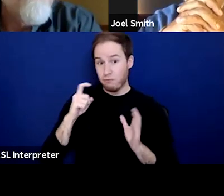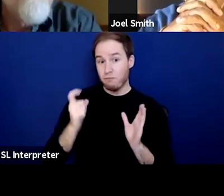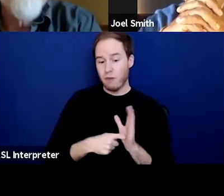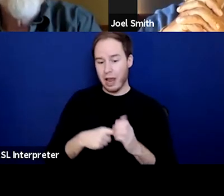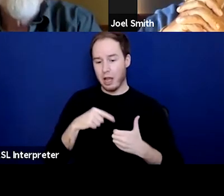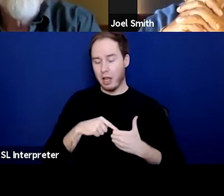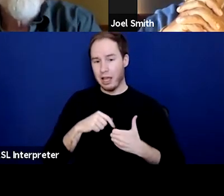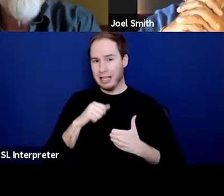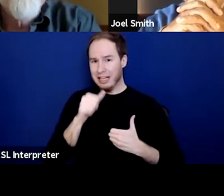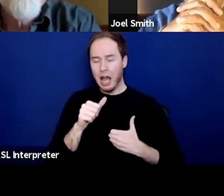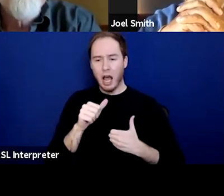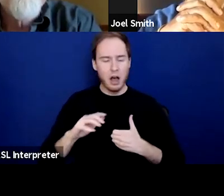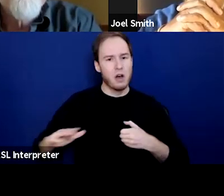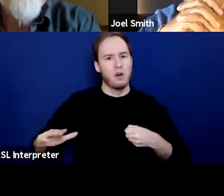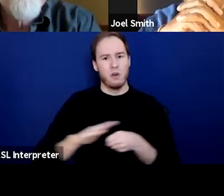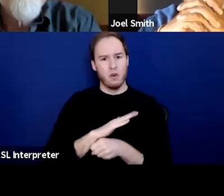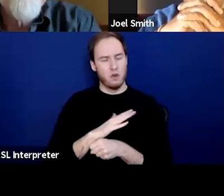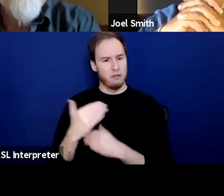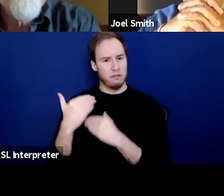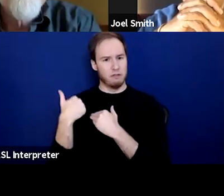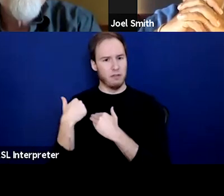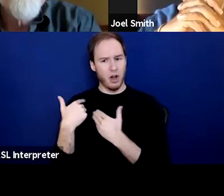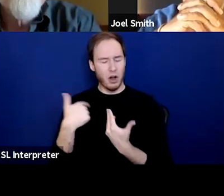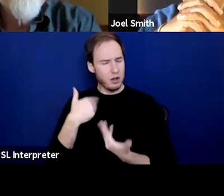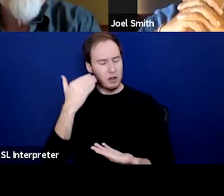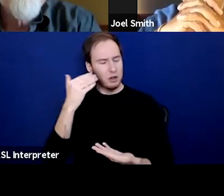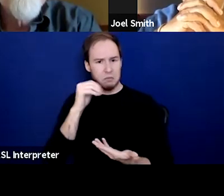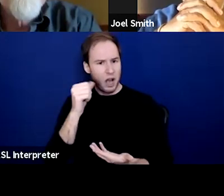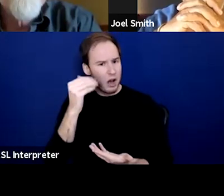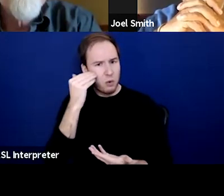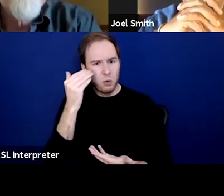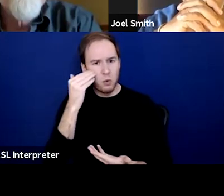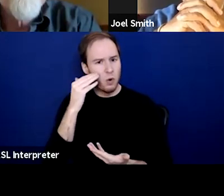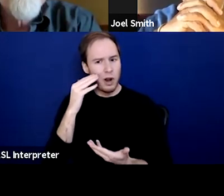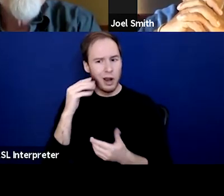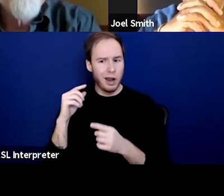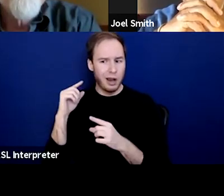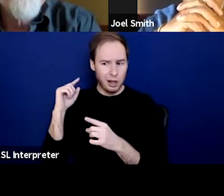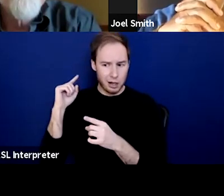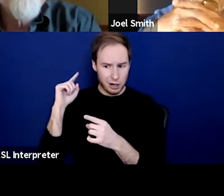and that you hadn't been aware of that these things were happening in your head until you were made aware,